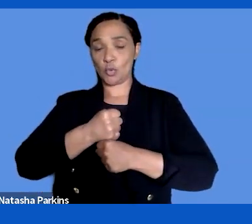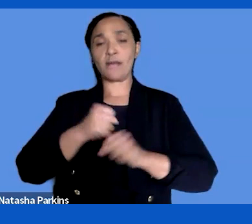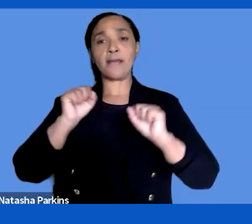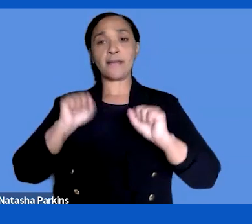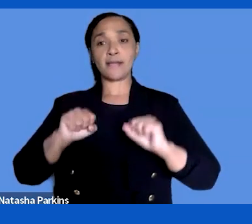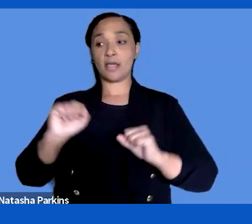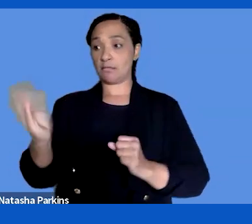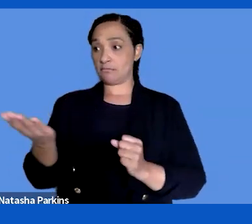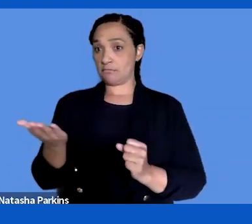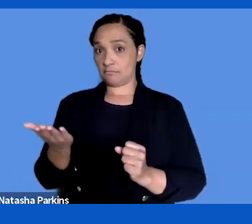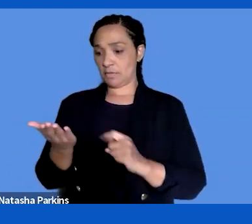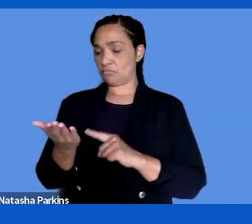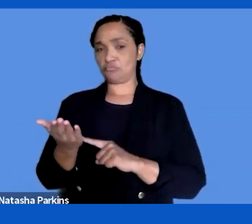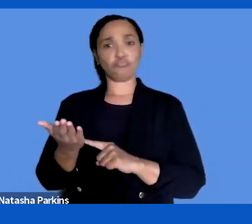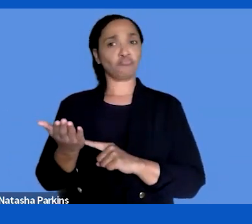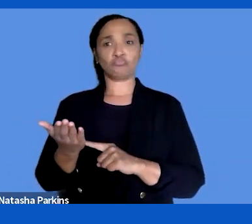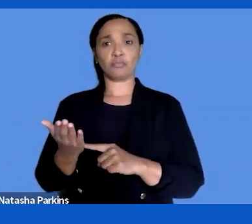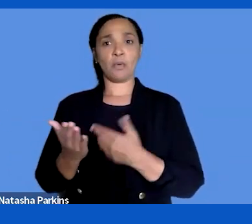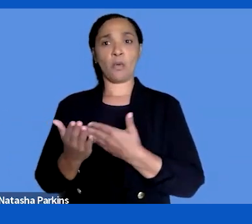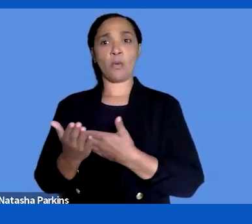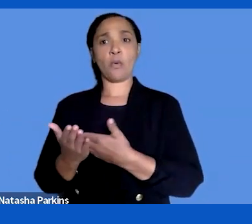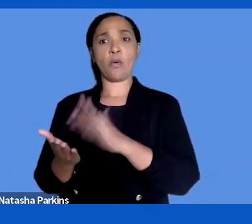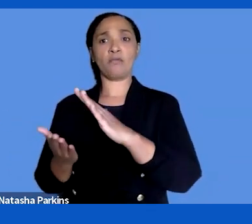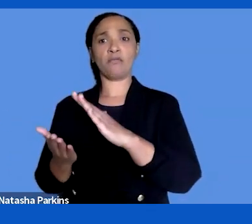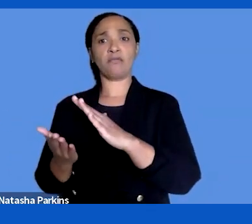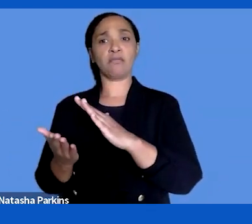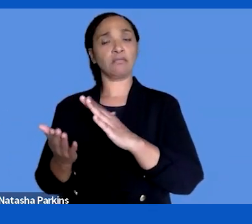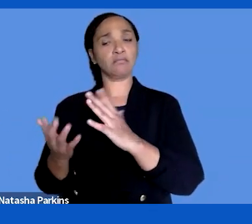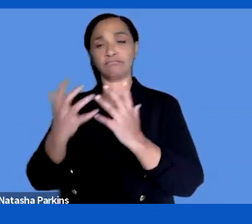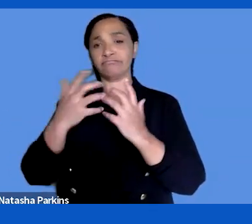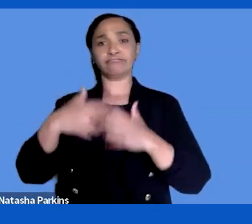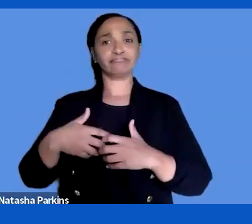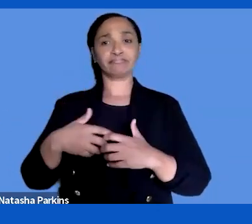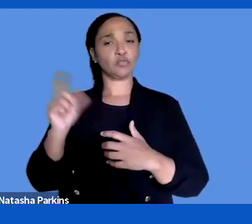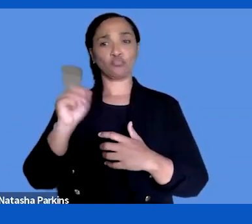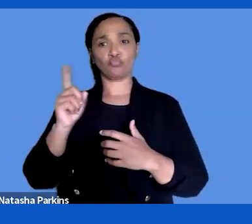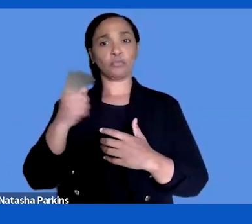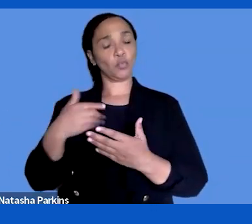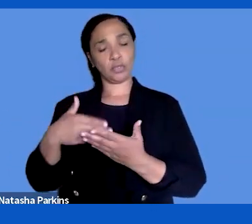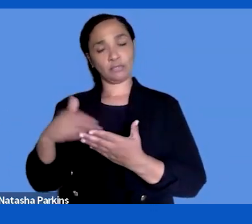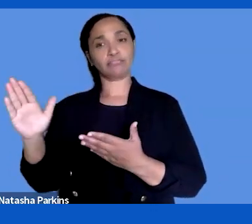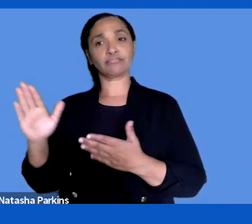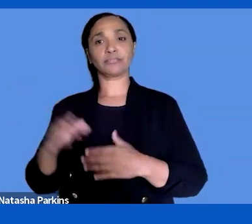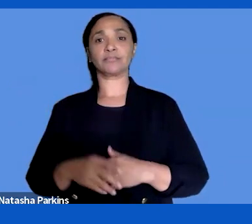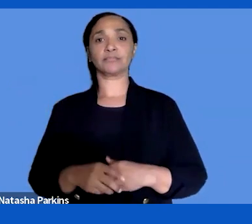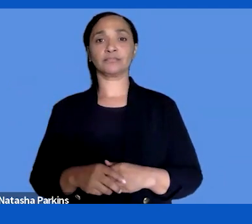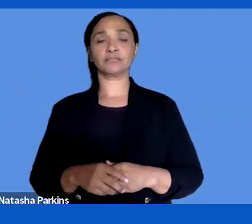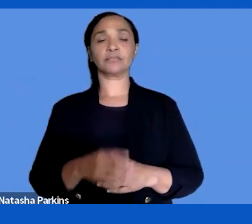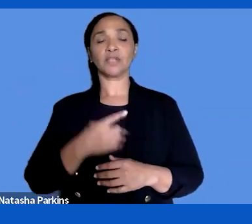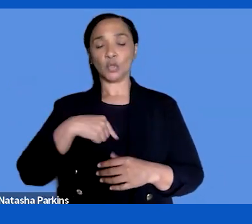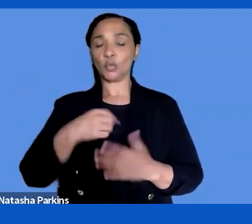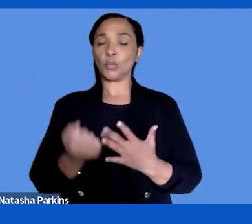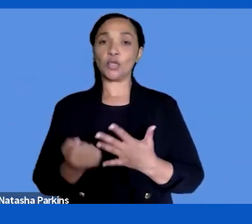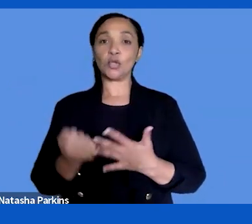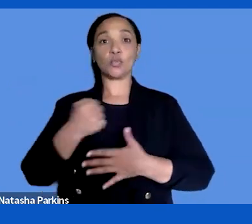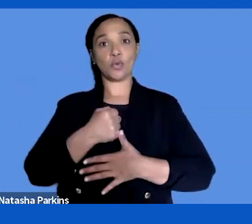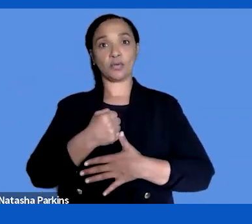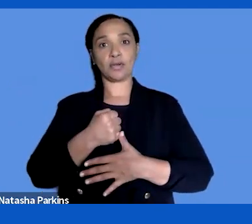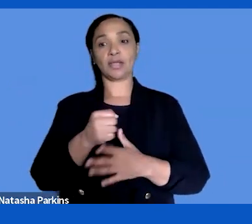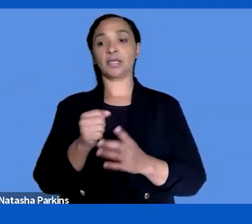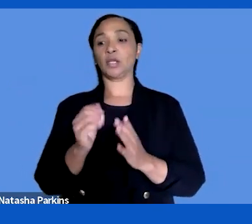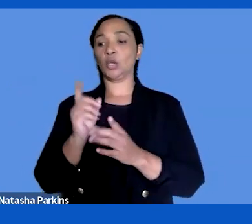are purely aimed at conformity. We can talk about usability, user accessibility needs with all the